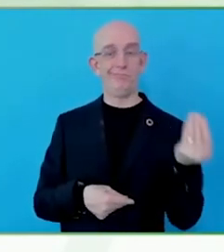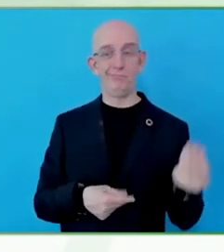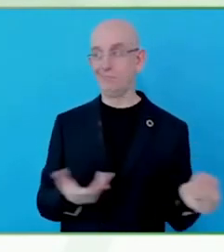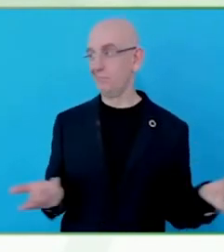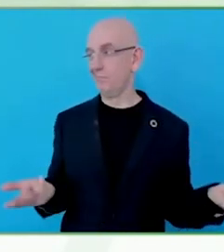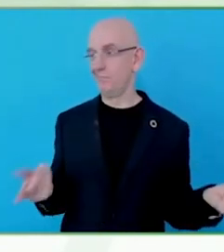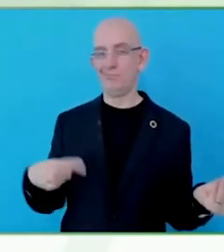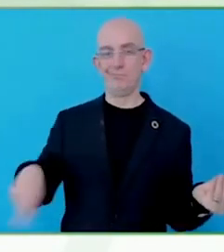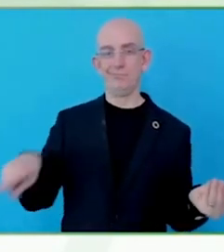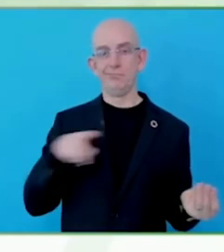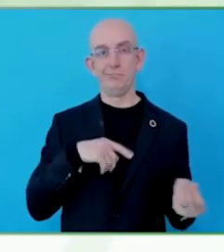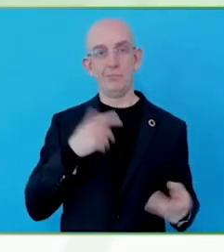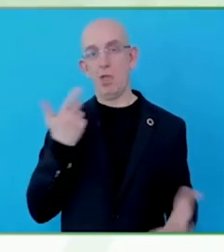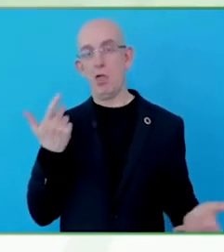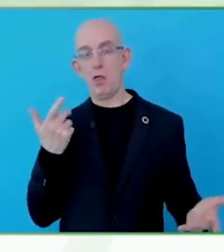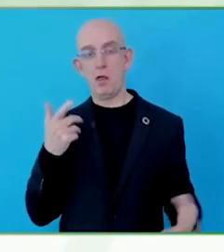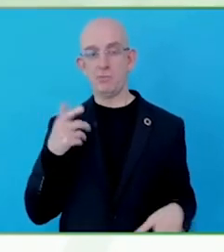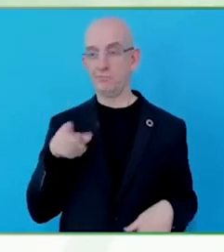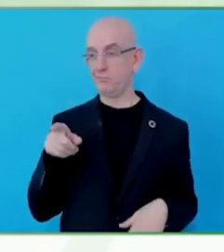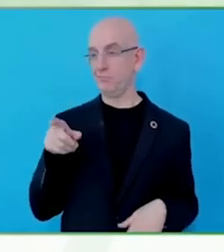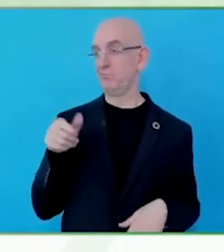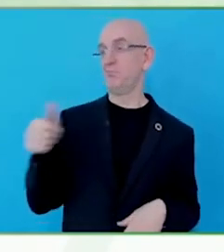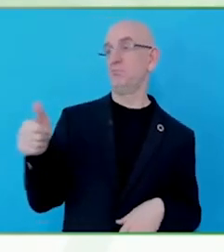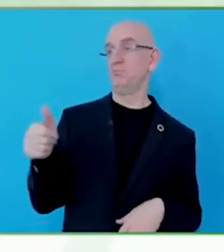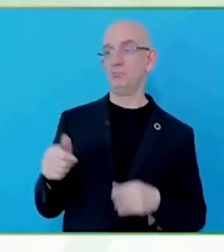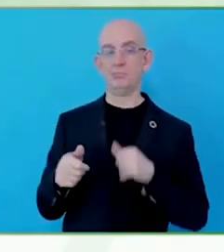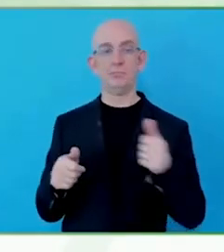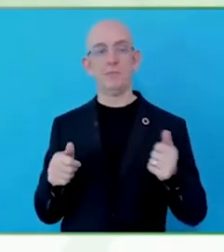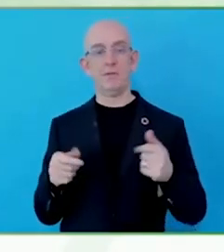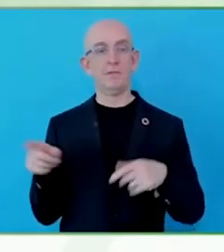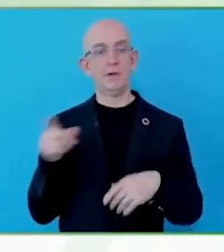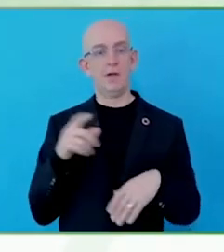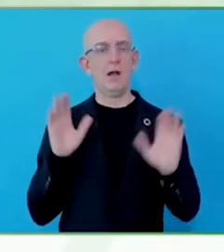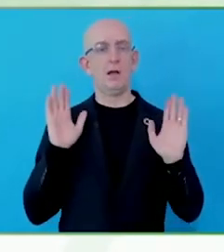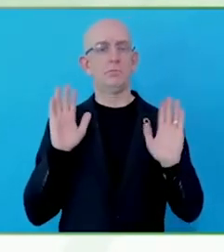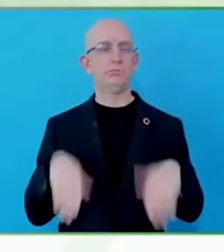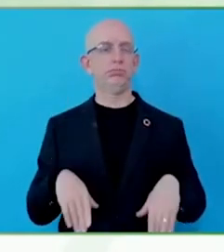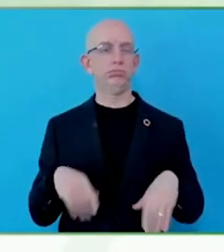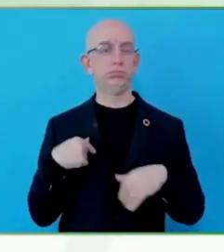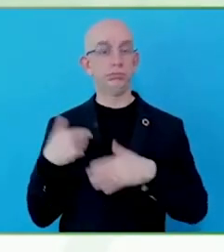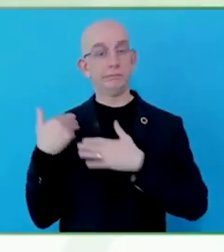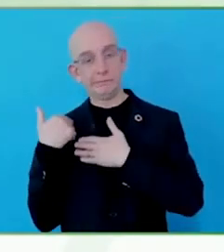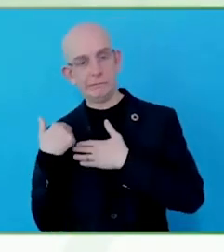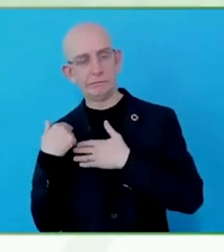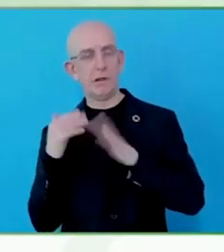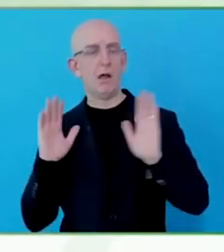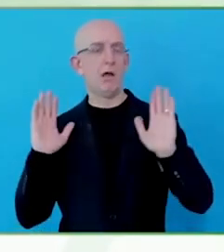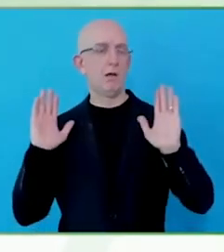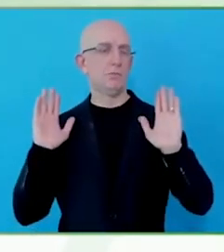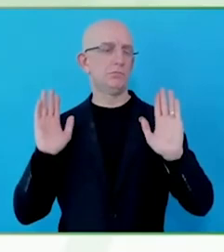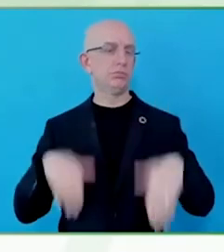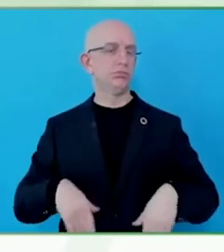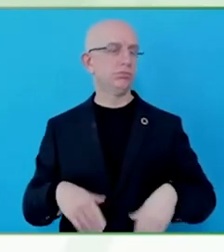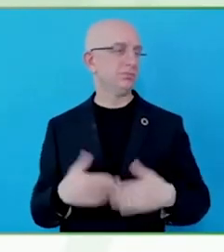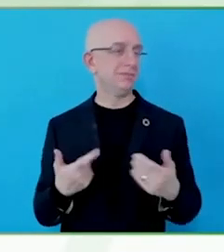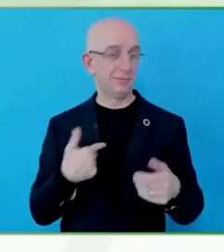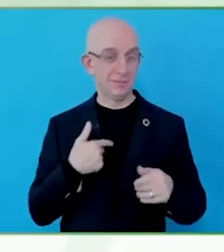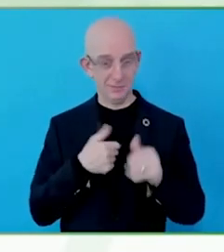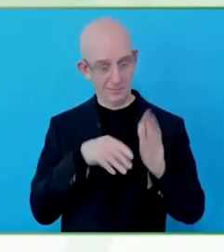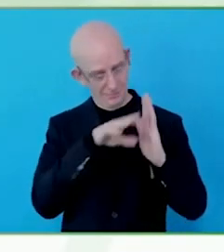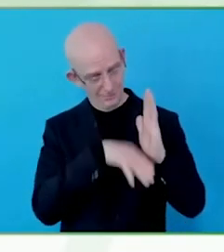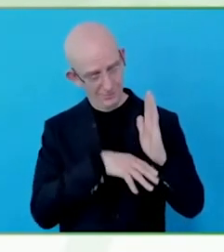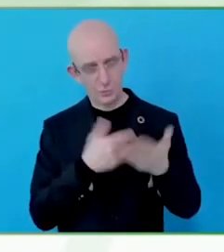So, by achieving that, the developing of those norms, we give